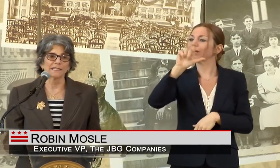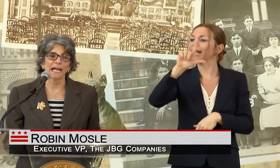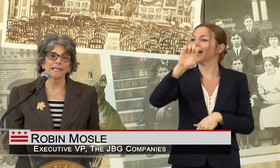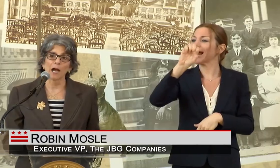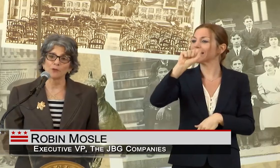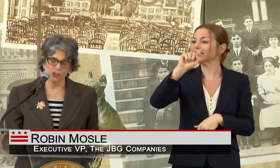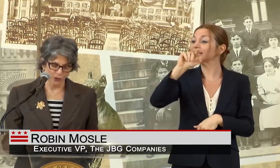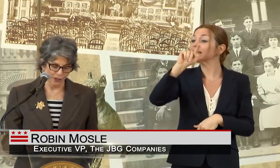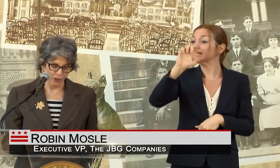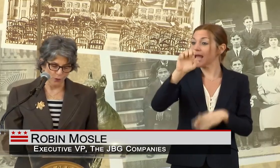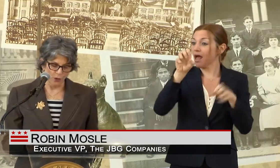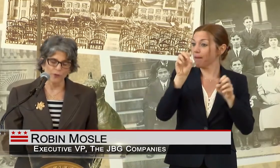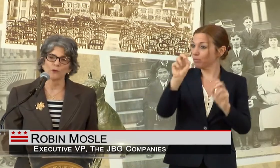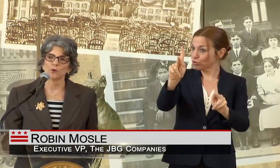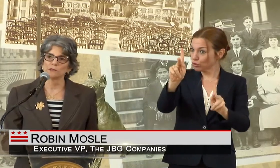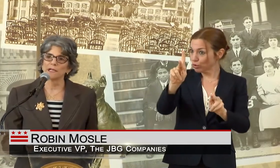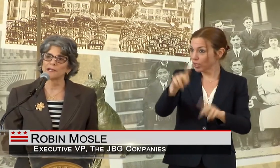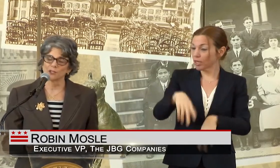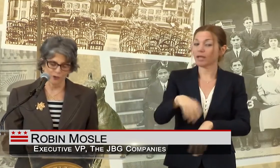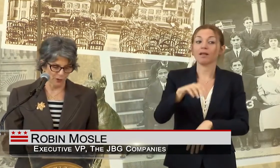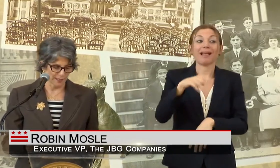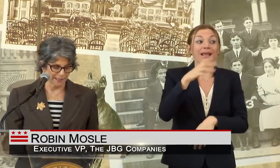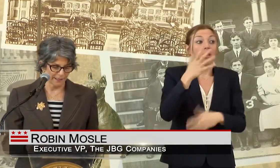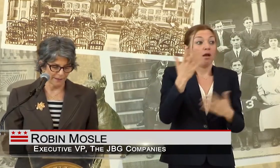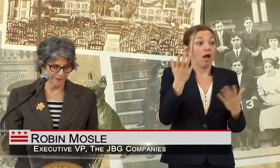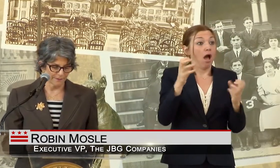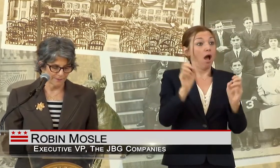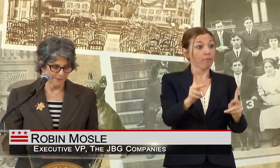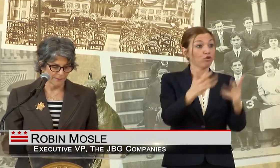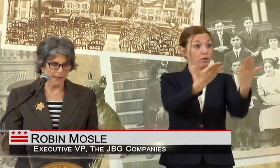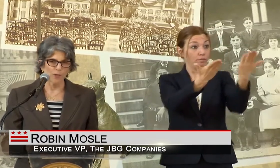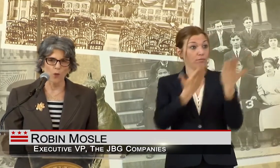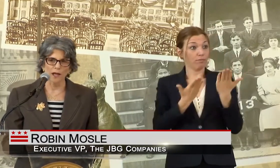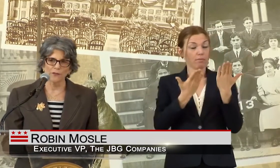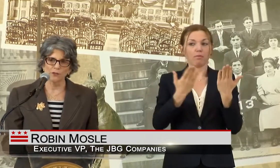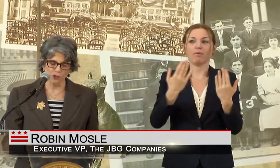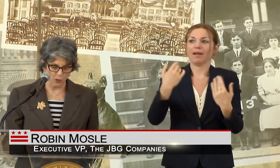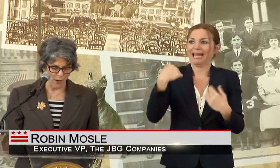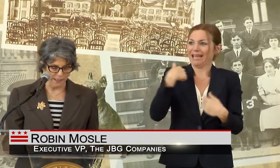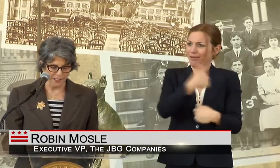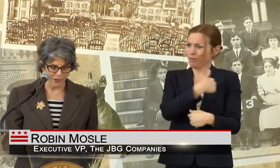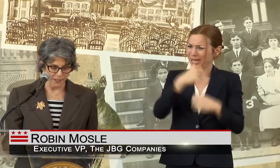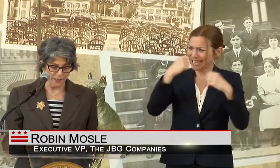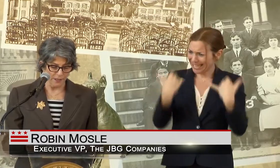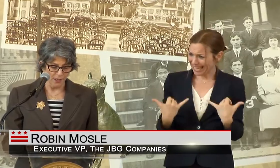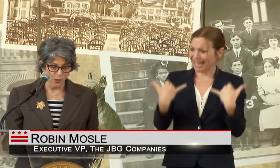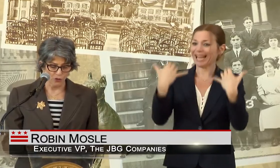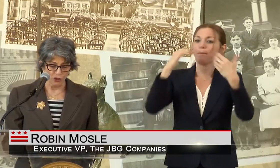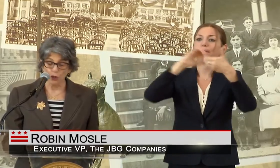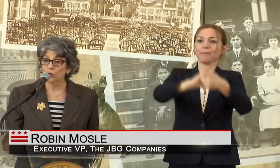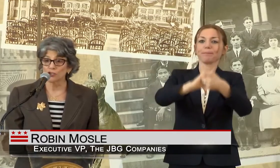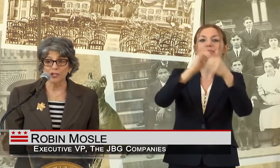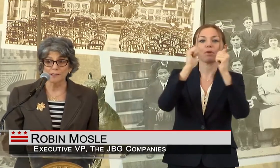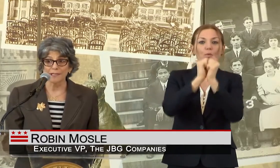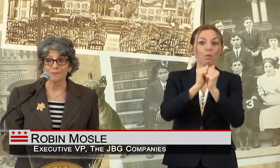EXCITING OPPORTUNITY TO WORK WITH A WORLD-CLASS UNIVERSITY. AND WHILE THOSE TWO CRITERIA, WHICH ENCOURAGED US AND